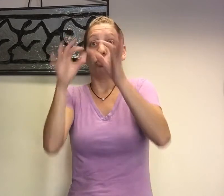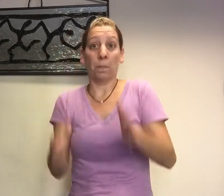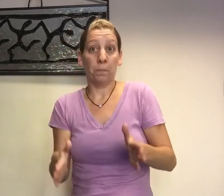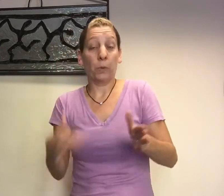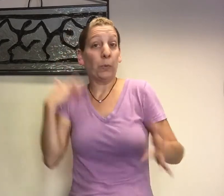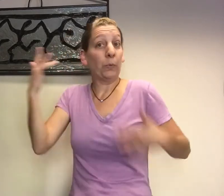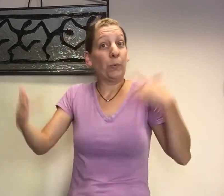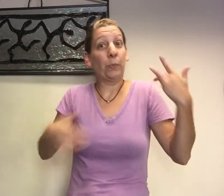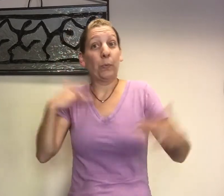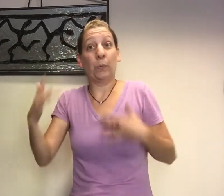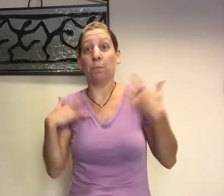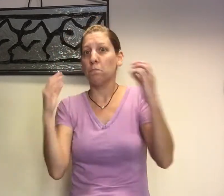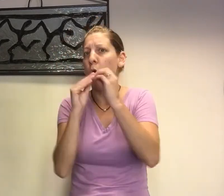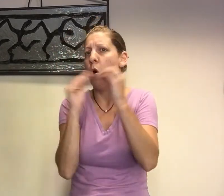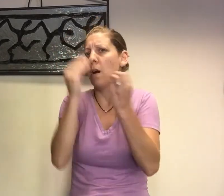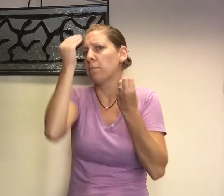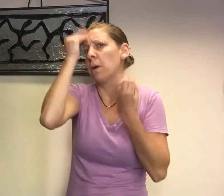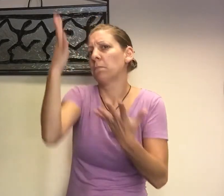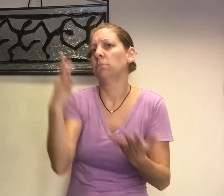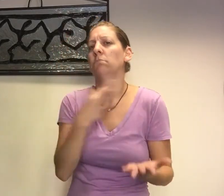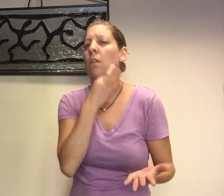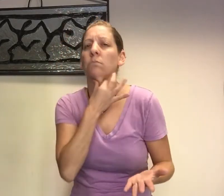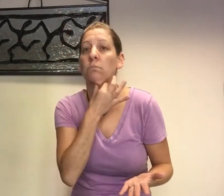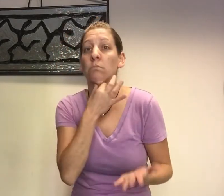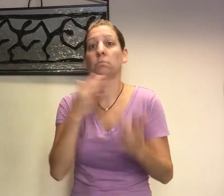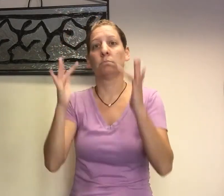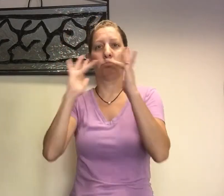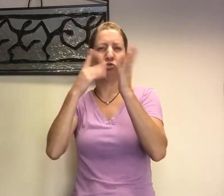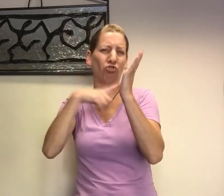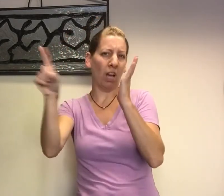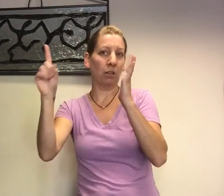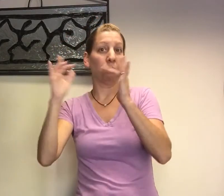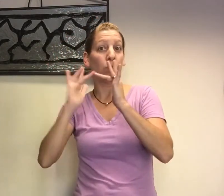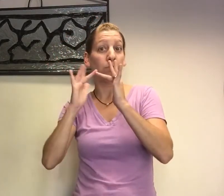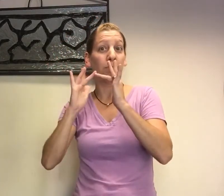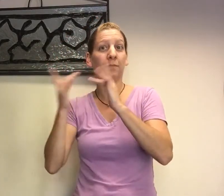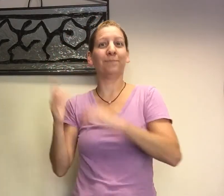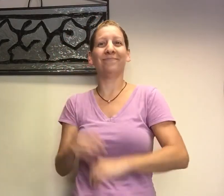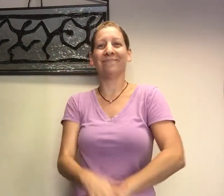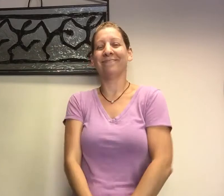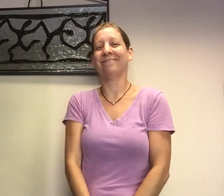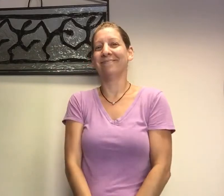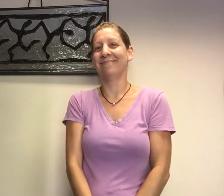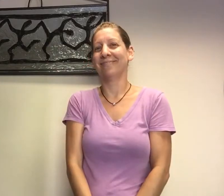How exciting! Curious? For more information, check the website.